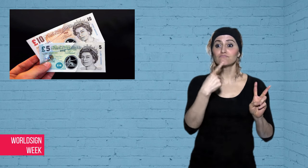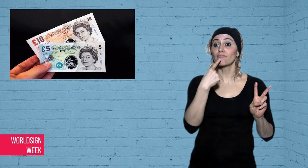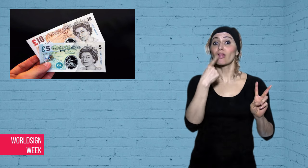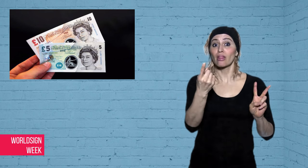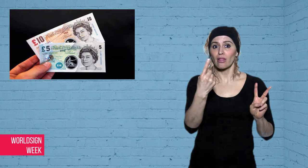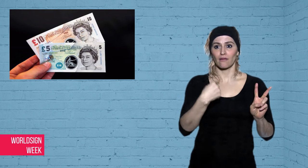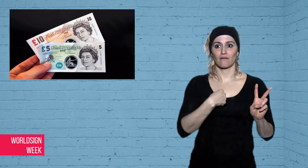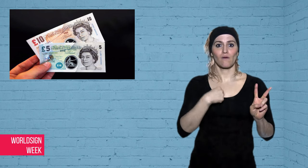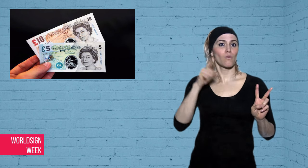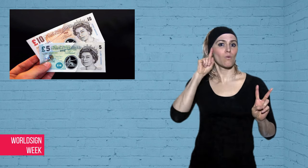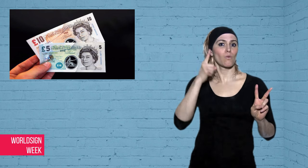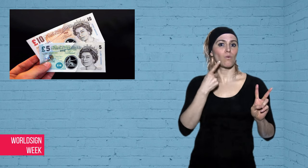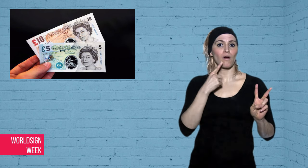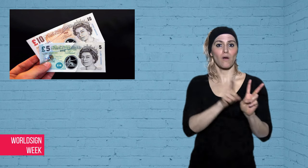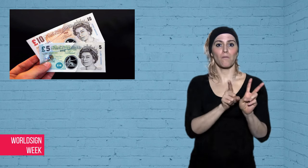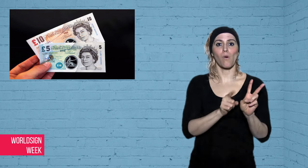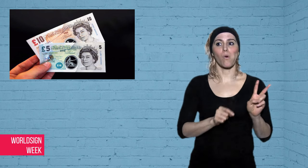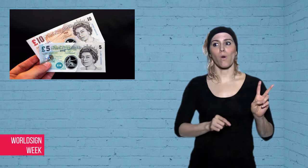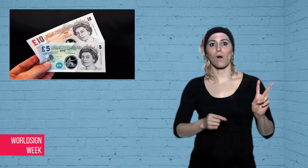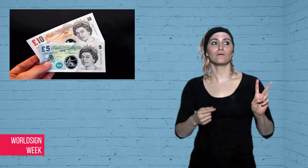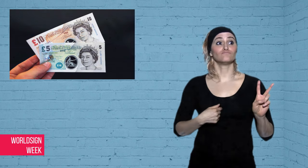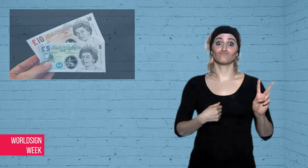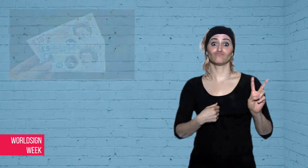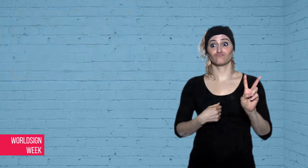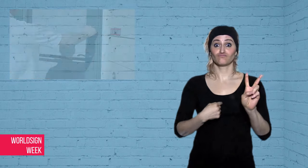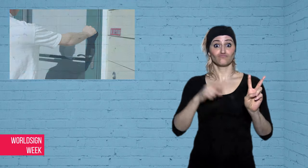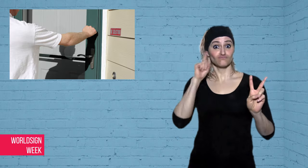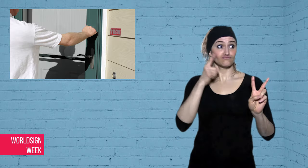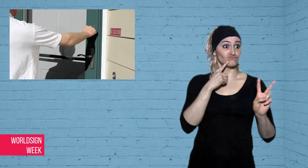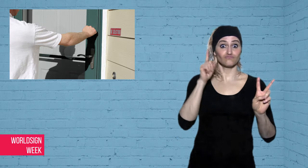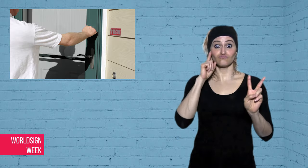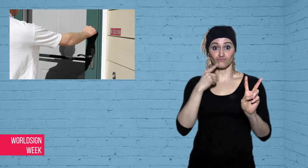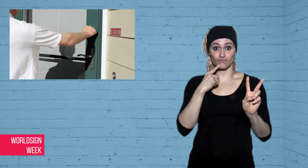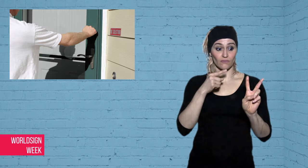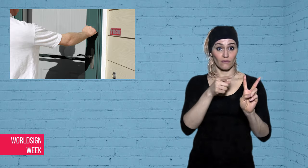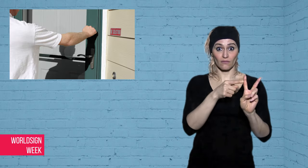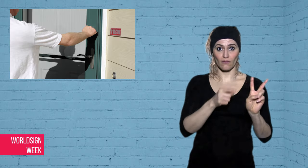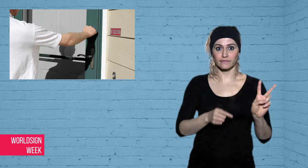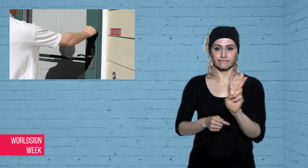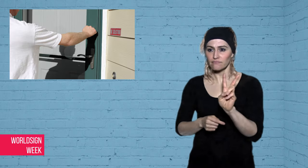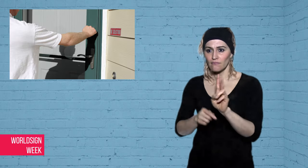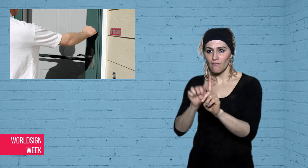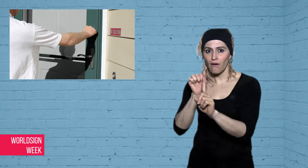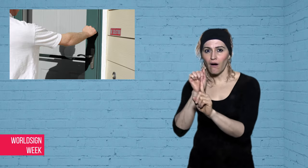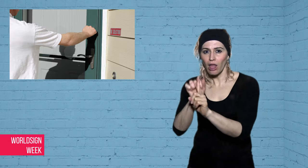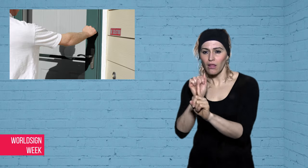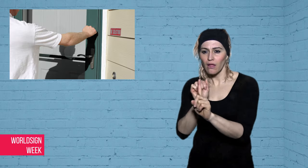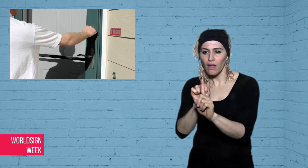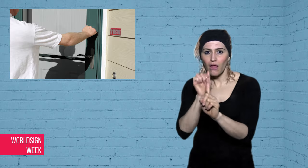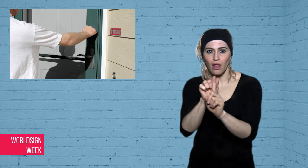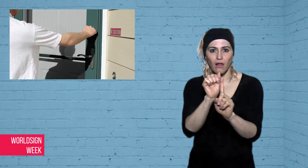Deaf couple across United Kingdom.